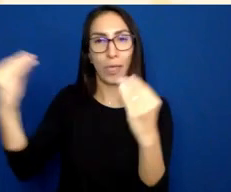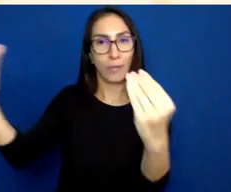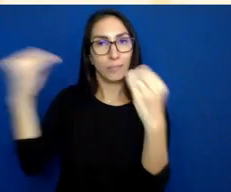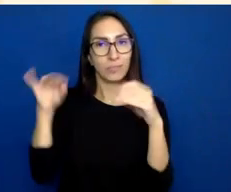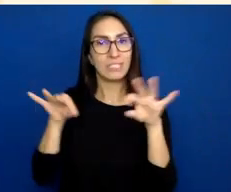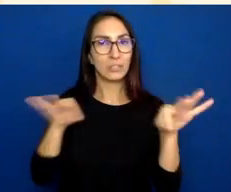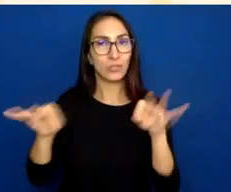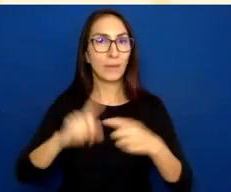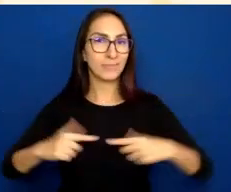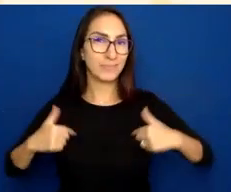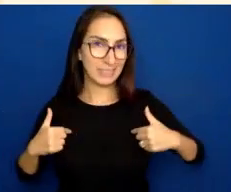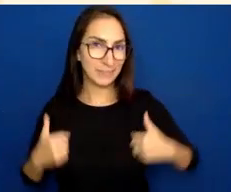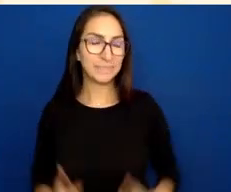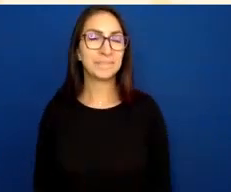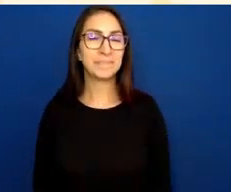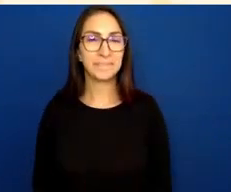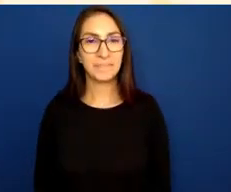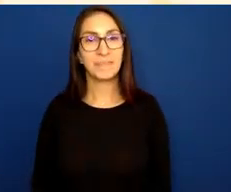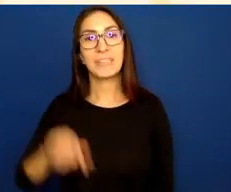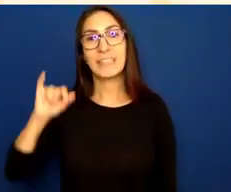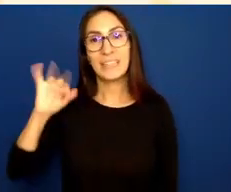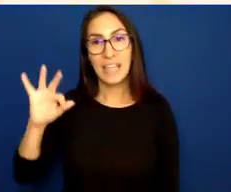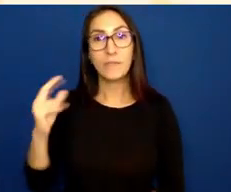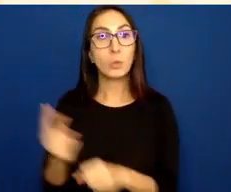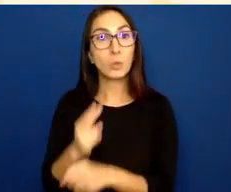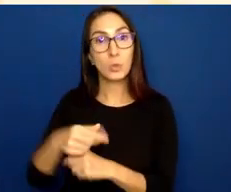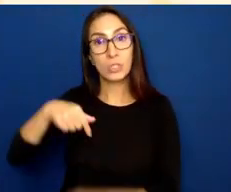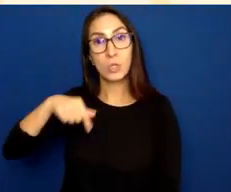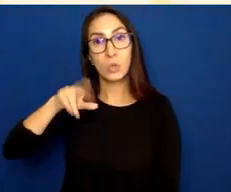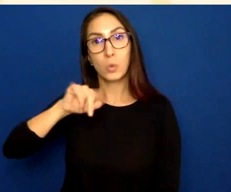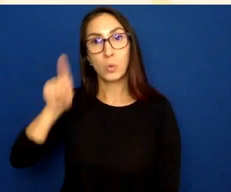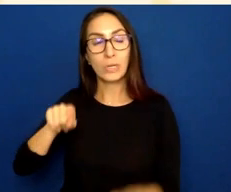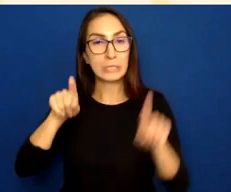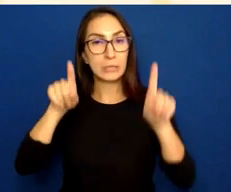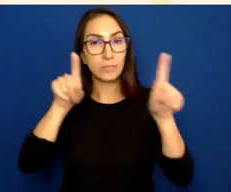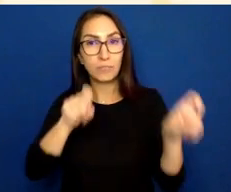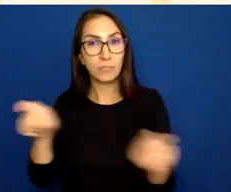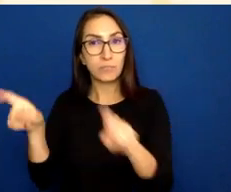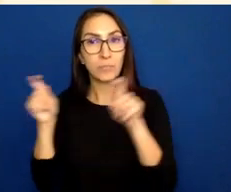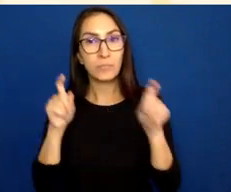If you're using Quizizz, which is quite common,